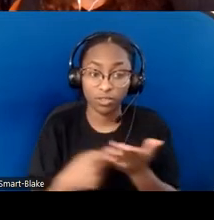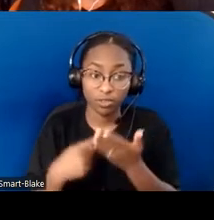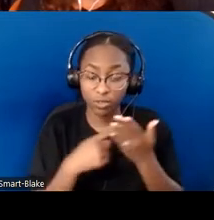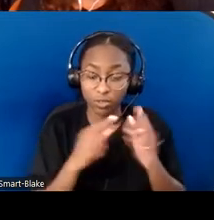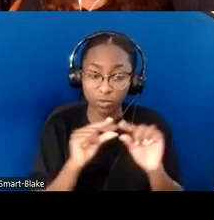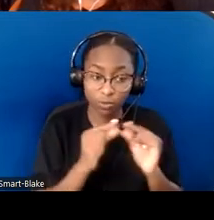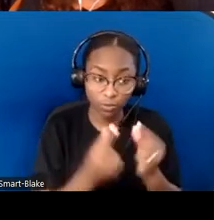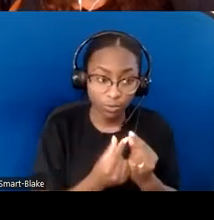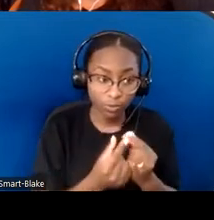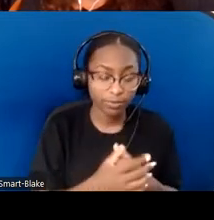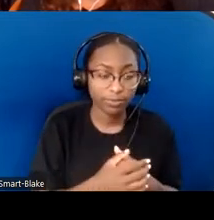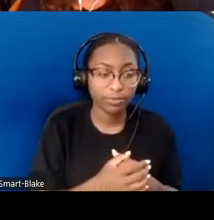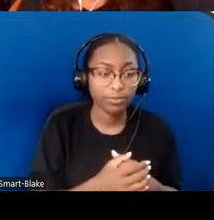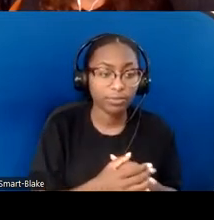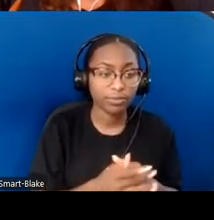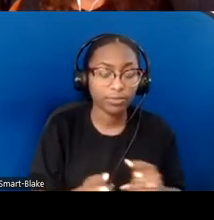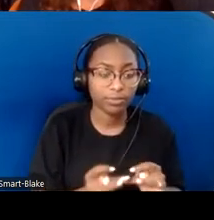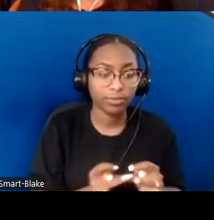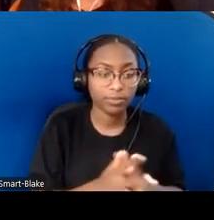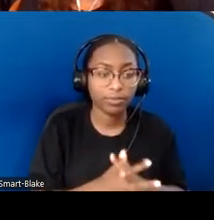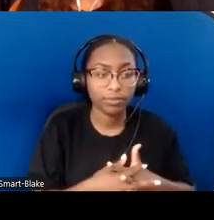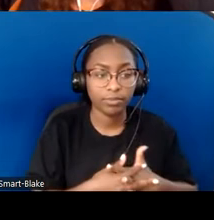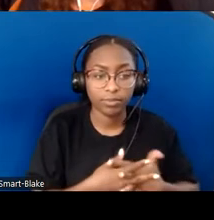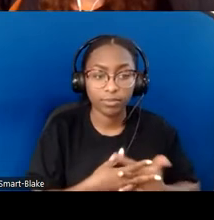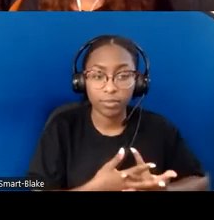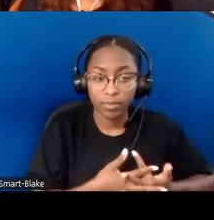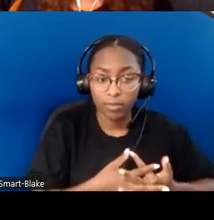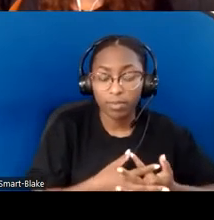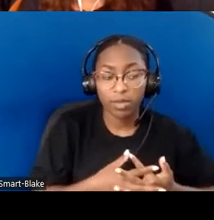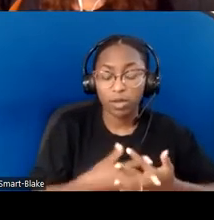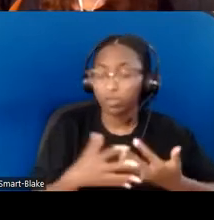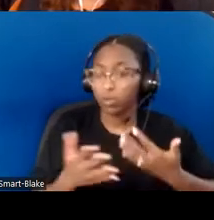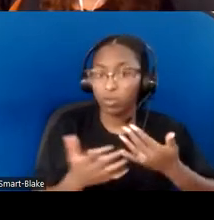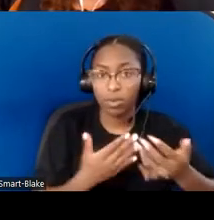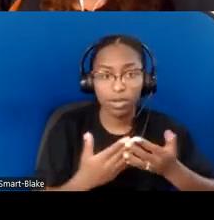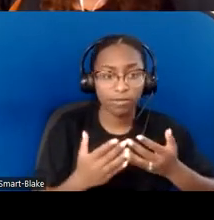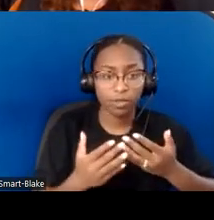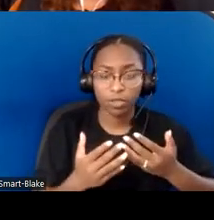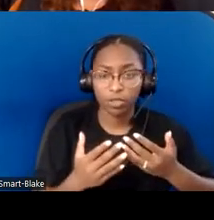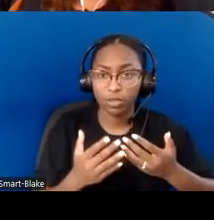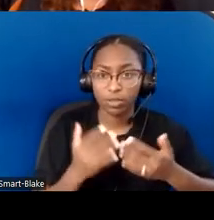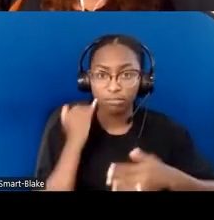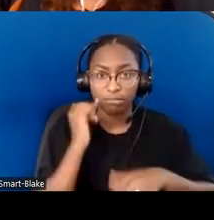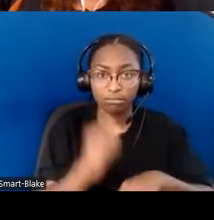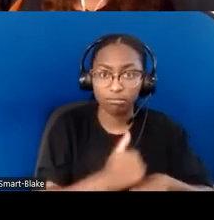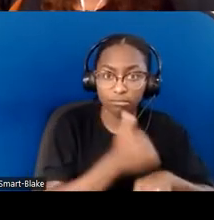The first thing with whatever group that we're doing is making sure that that group is a fully accessible group.